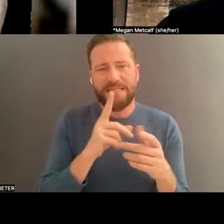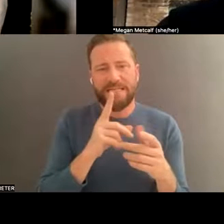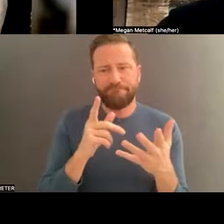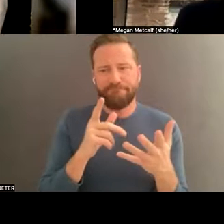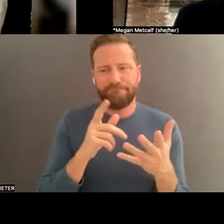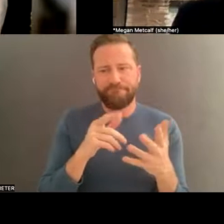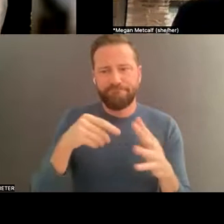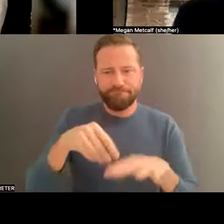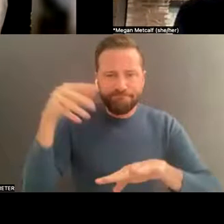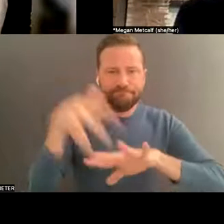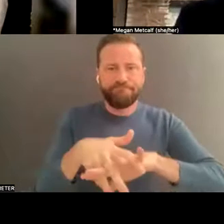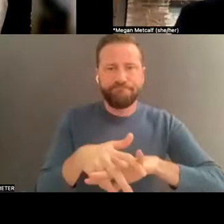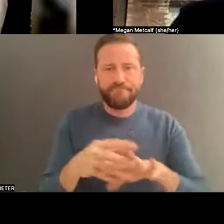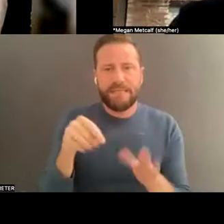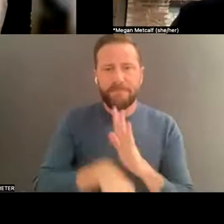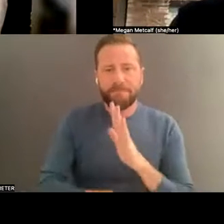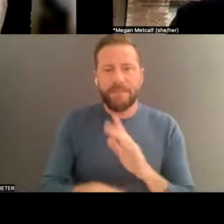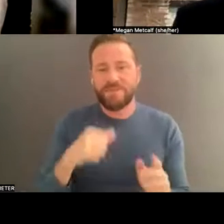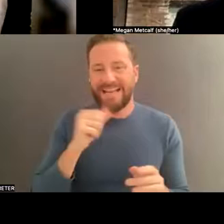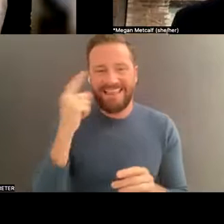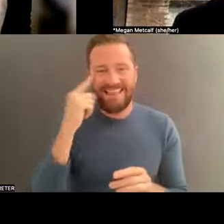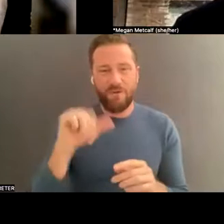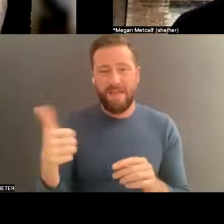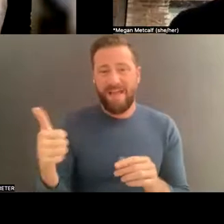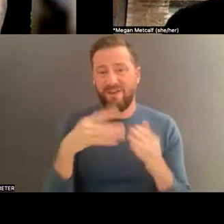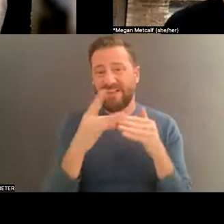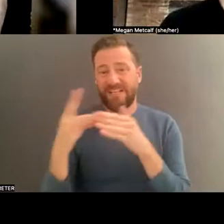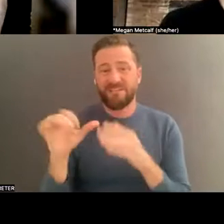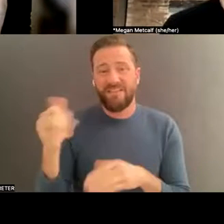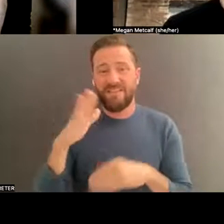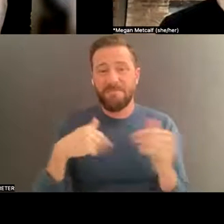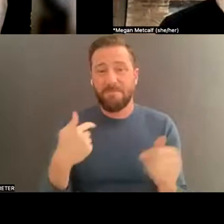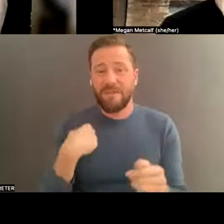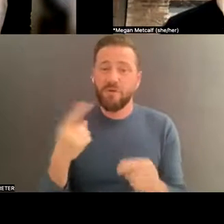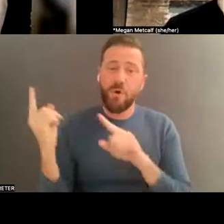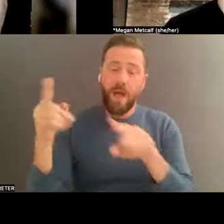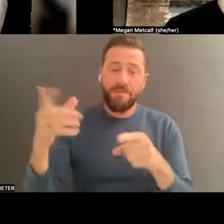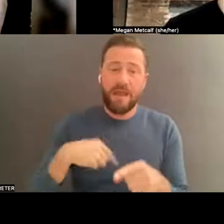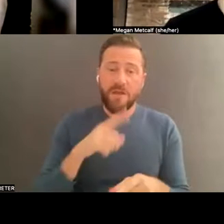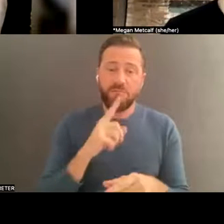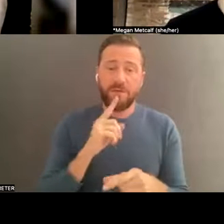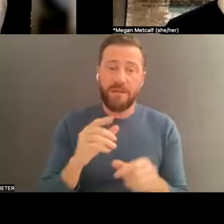that there were going to be other leaders other than me to go out there and push this envelope, you know? Because once